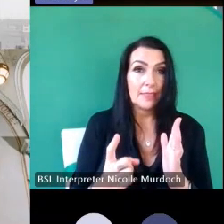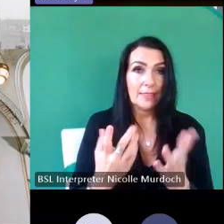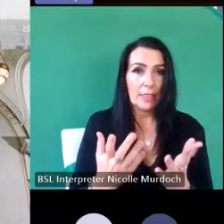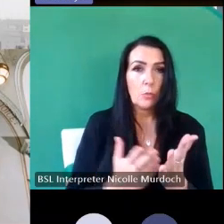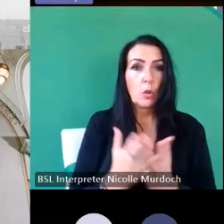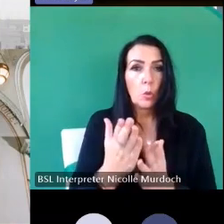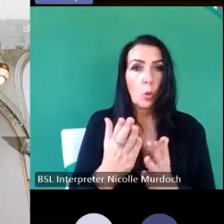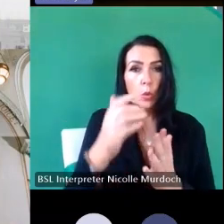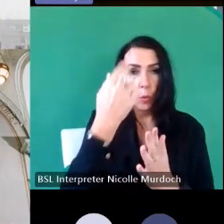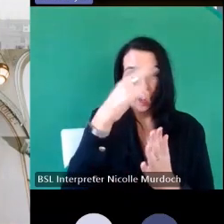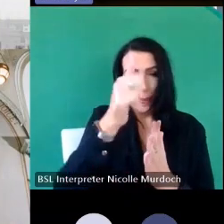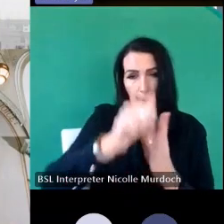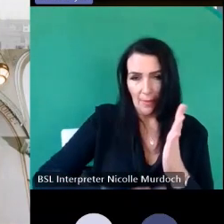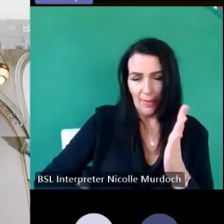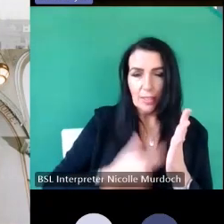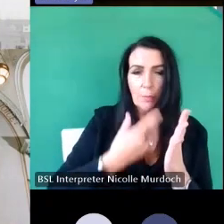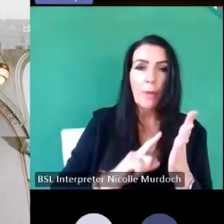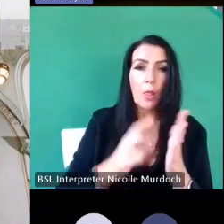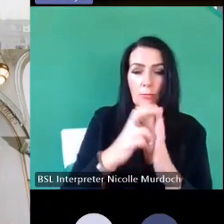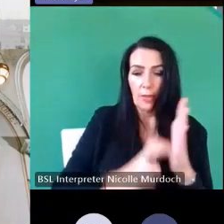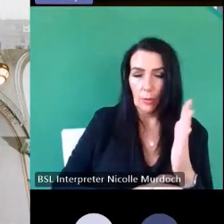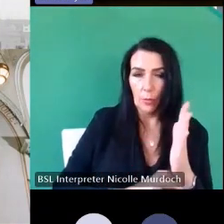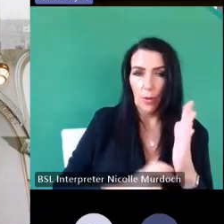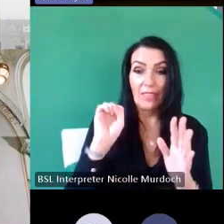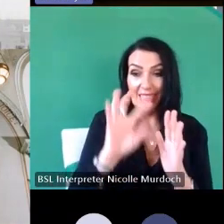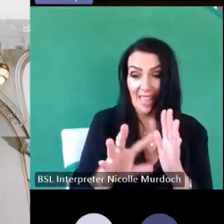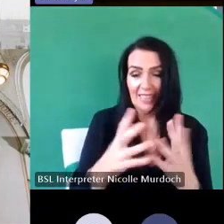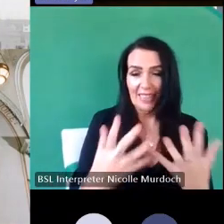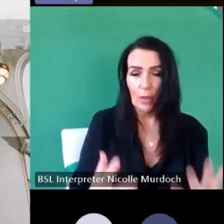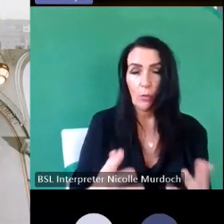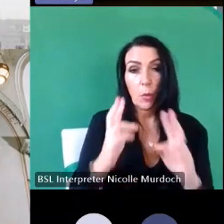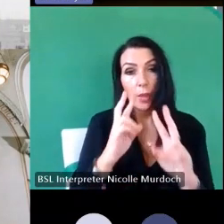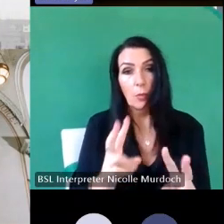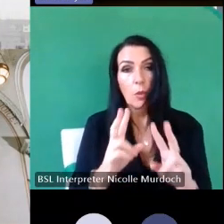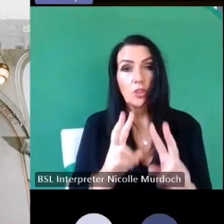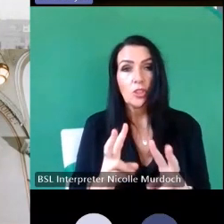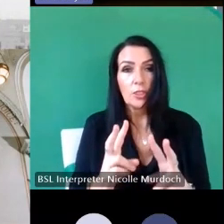have signed up first we have some slides but as you're watching this raise your hand and